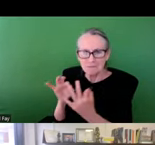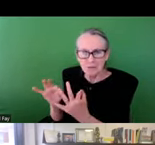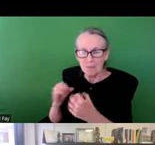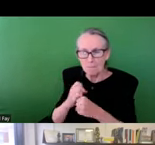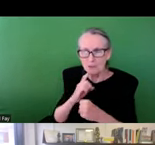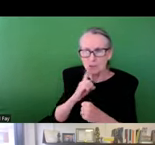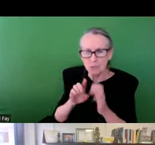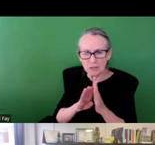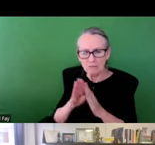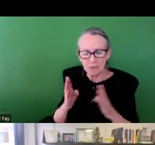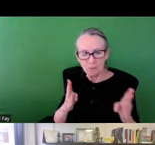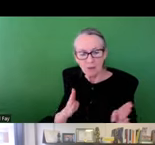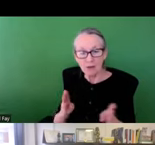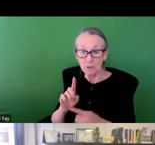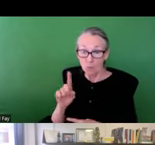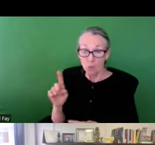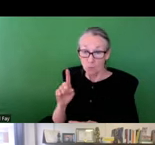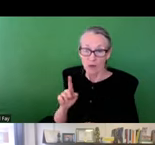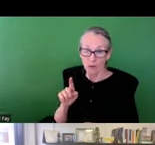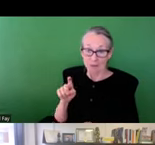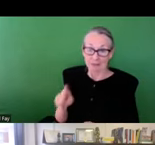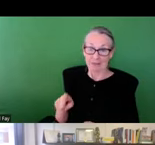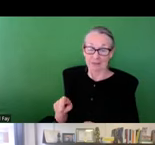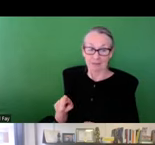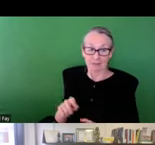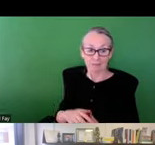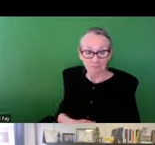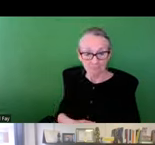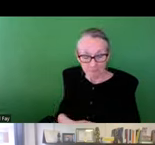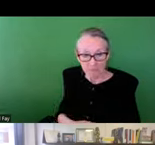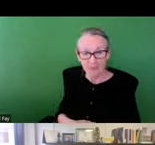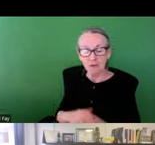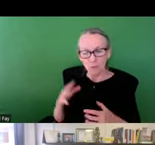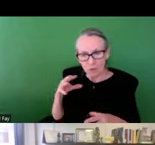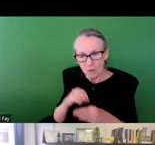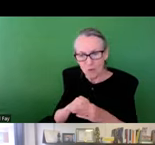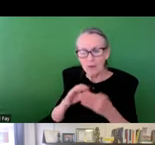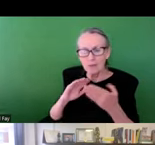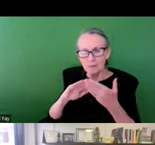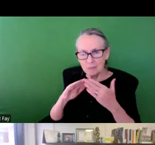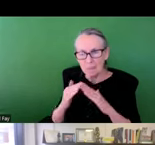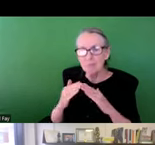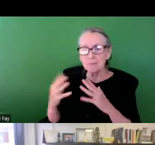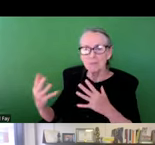through every single day and really have this feedback process to make sure that we were developing plans that